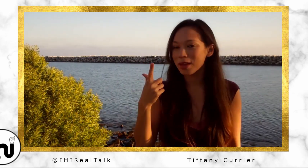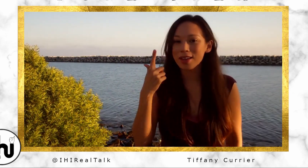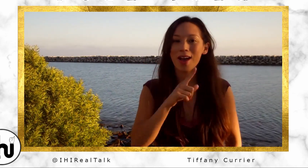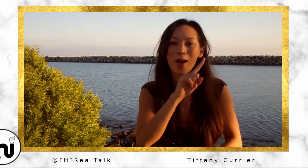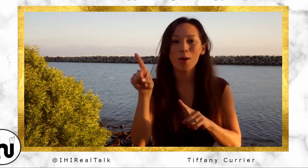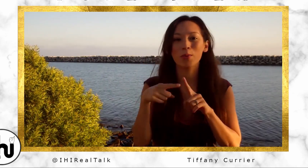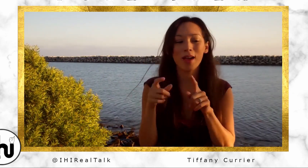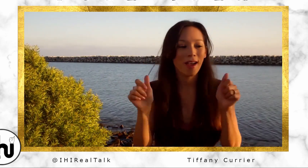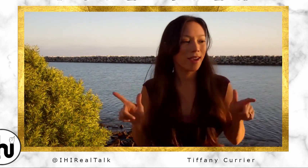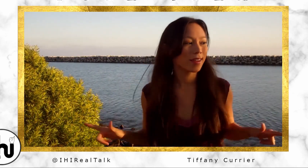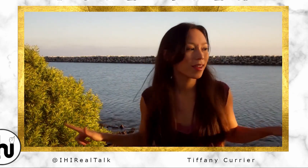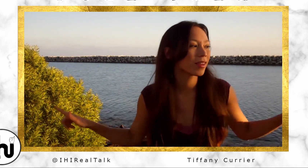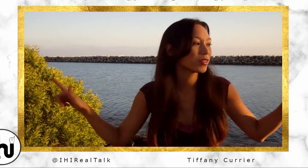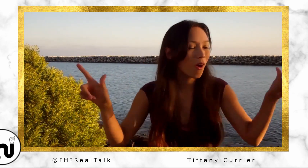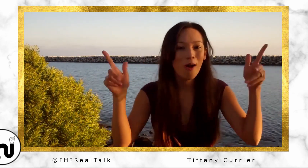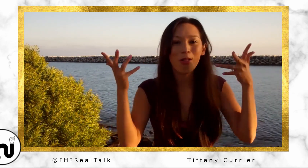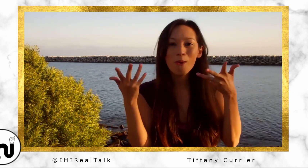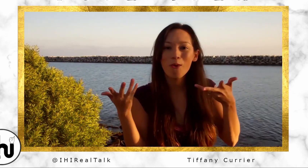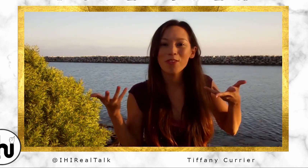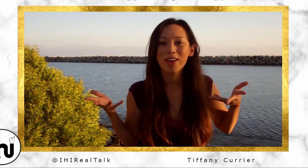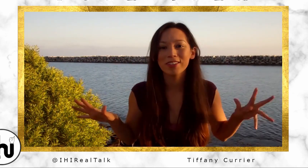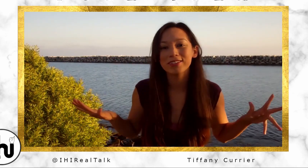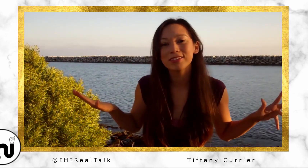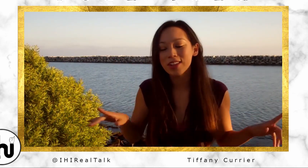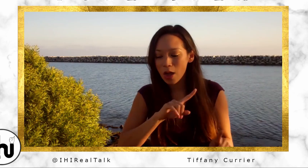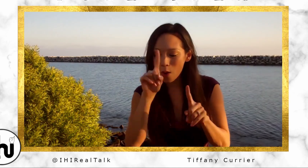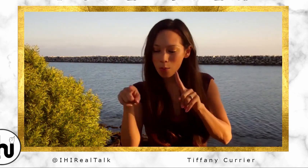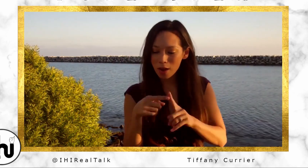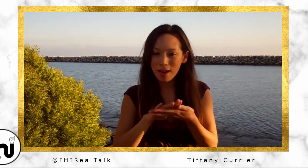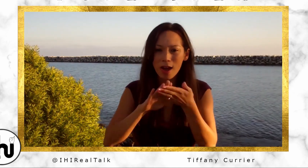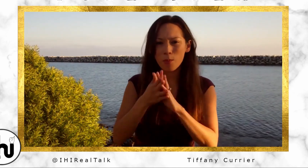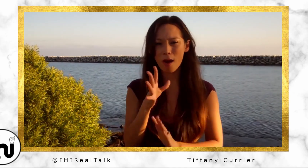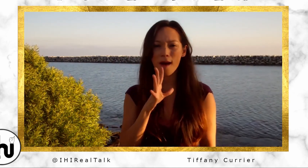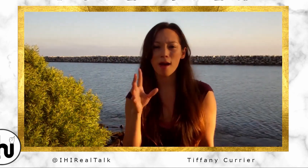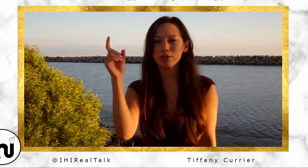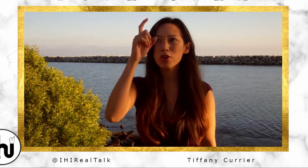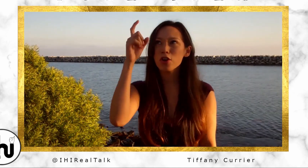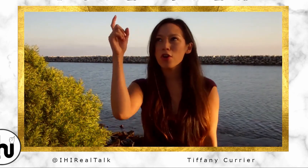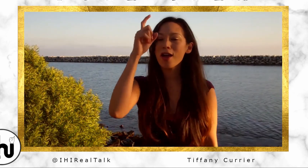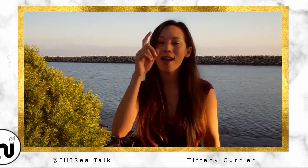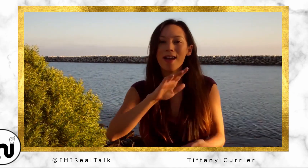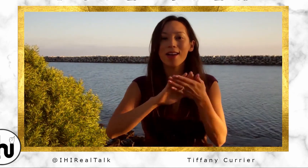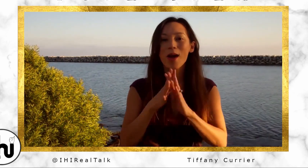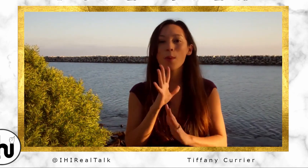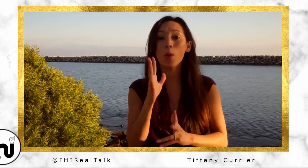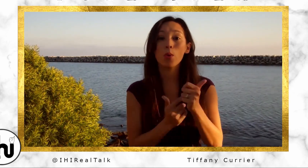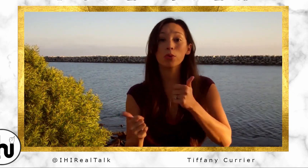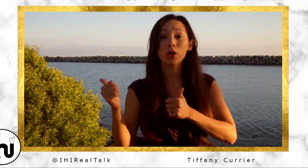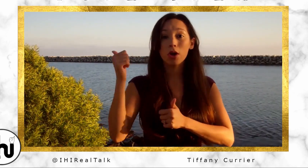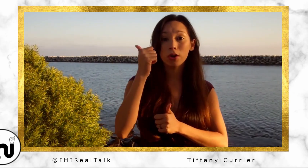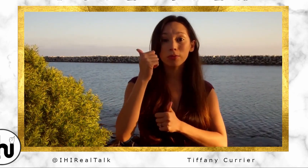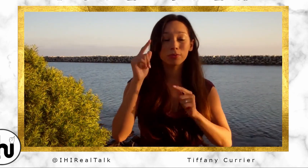So wake me up when it's all over. When I'm wiser and I'm older.